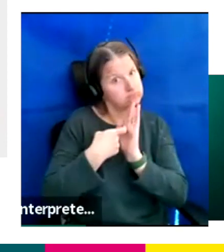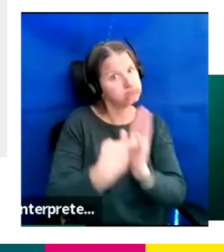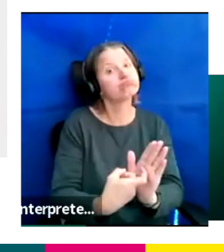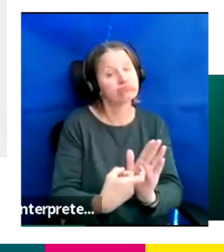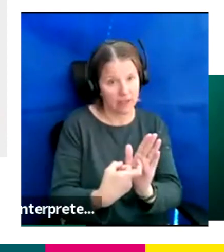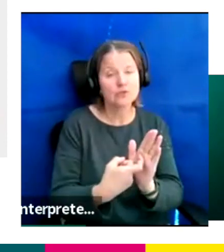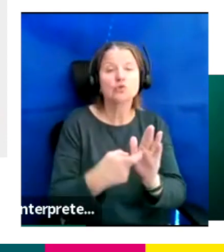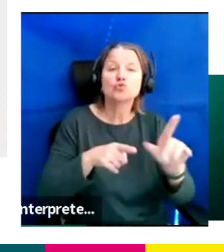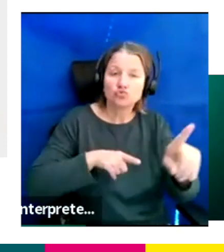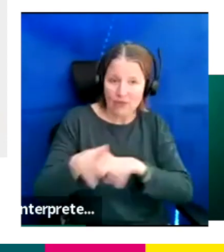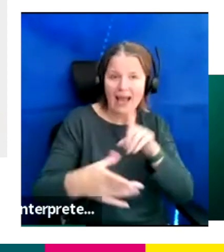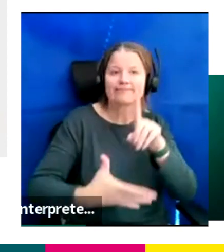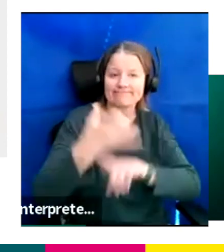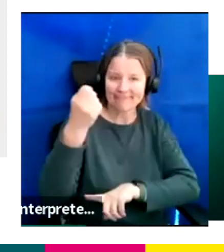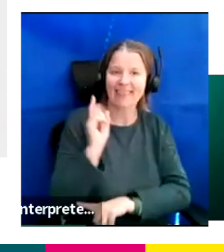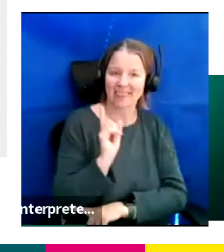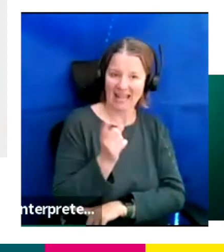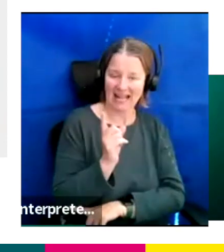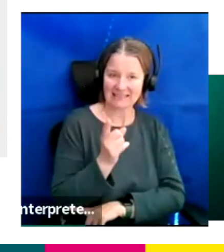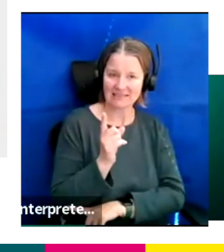suites and understanding the tools that were needed.